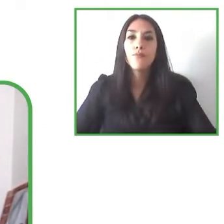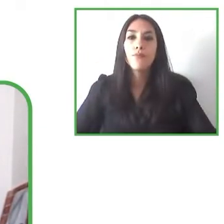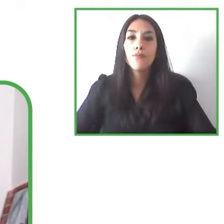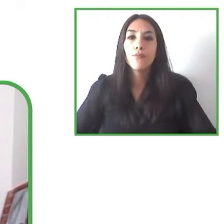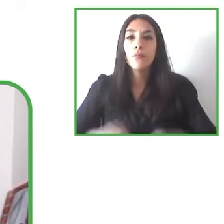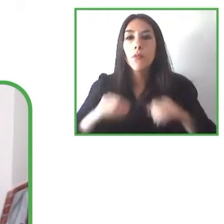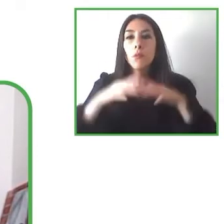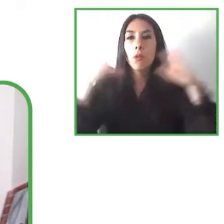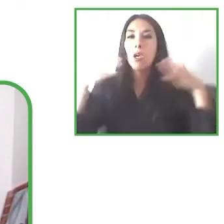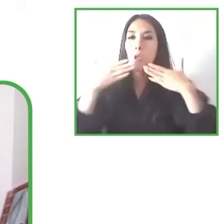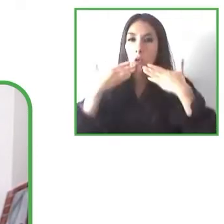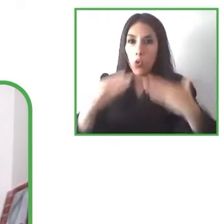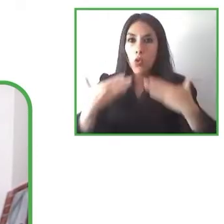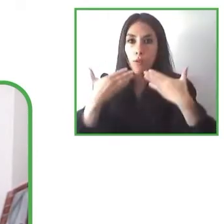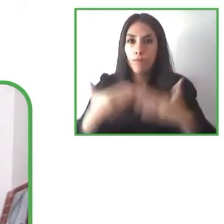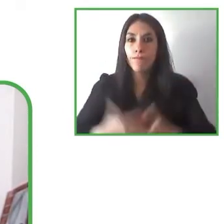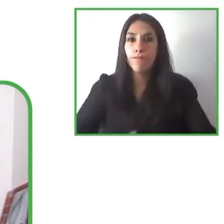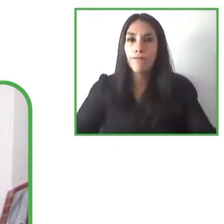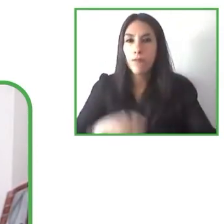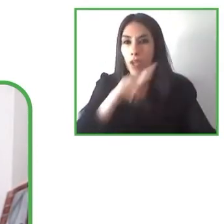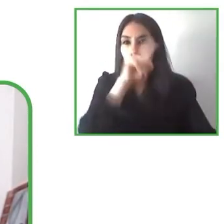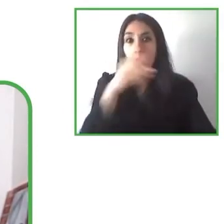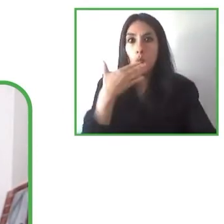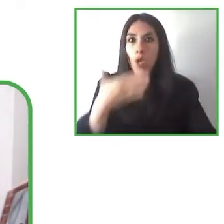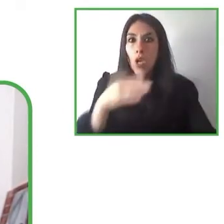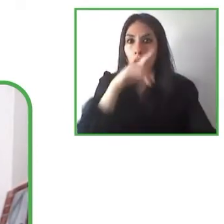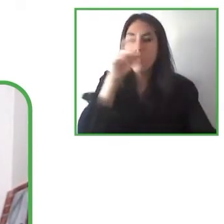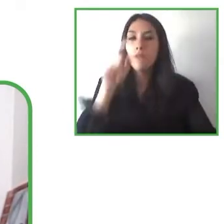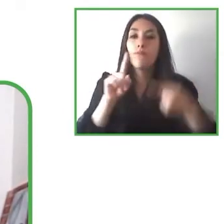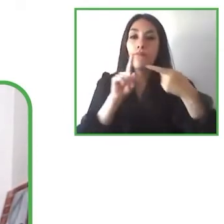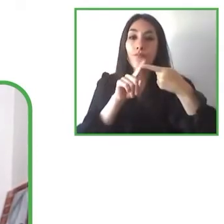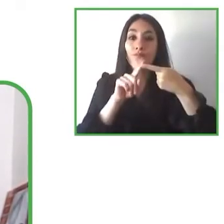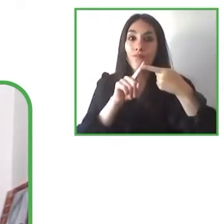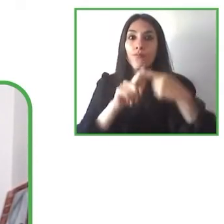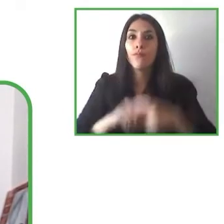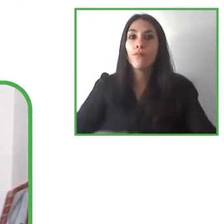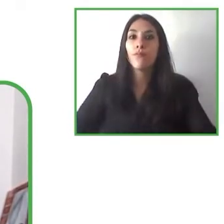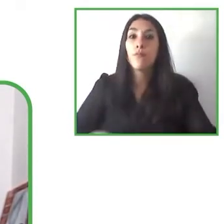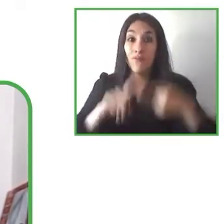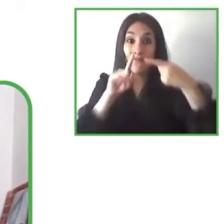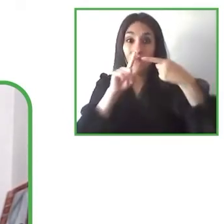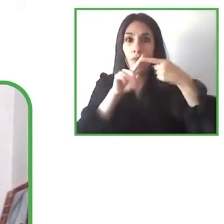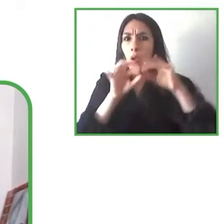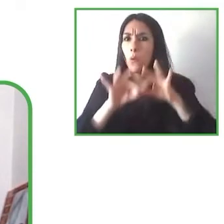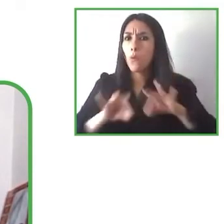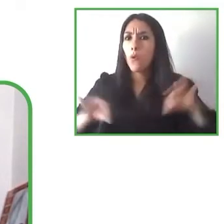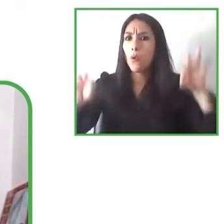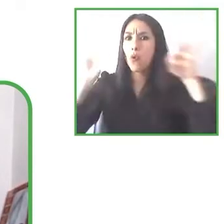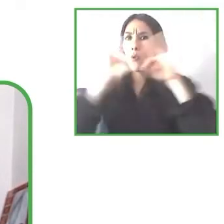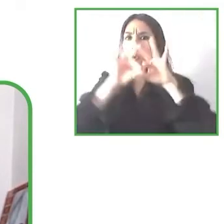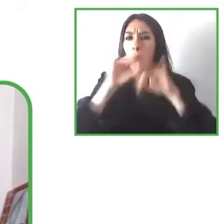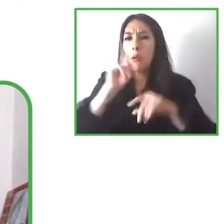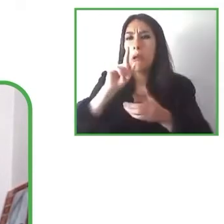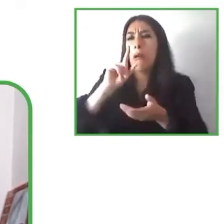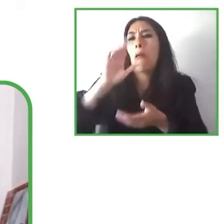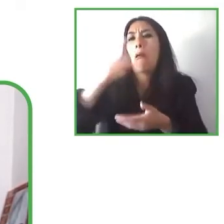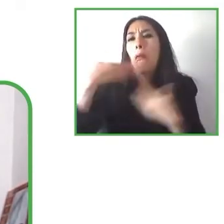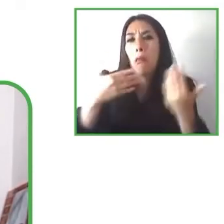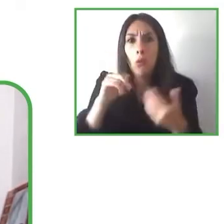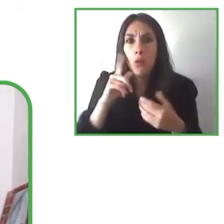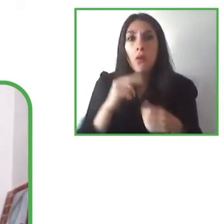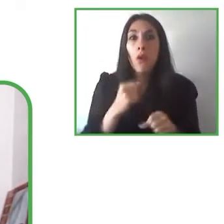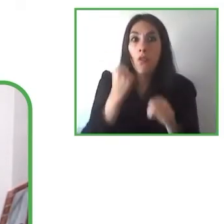first one, we have to consider replicating this to work with people who are older we